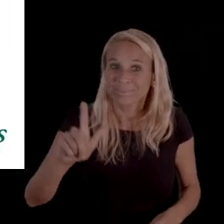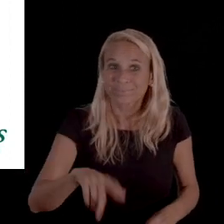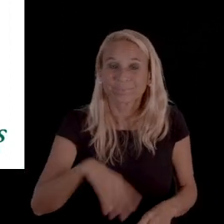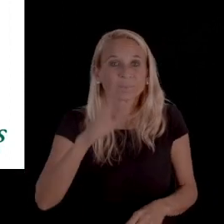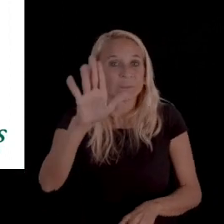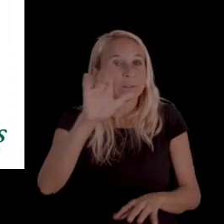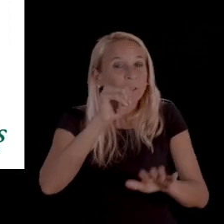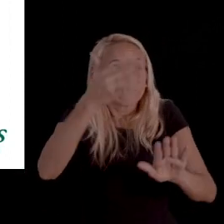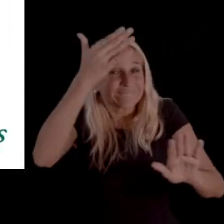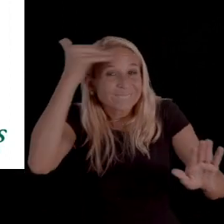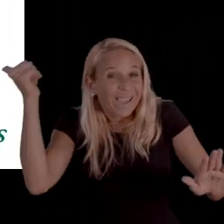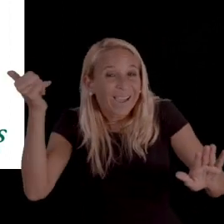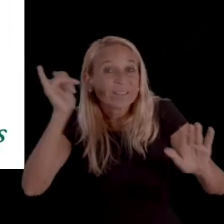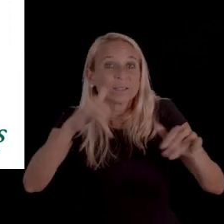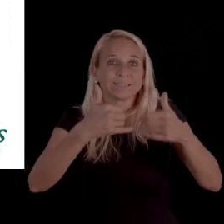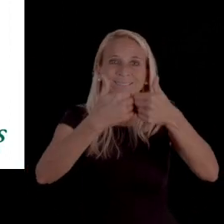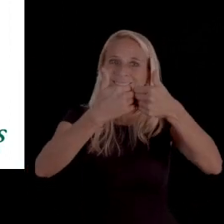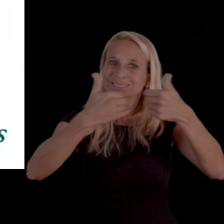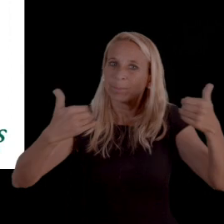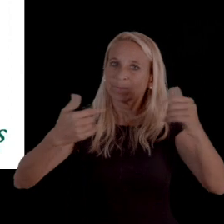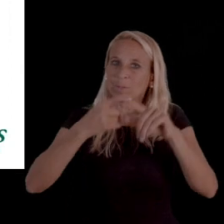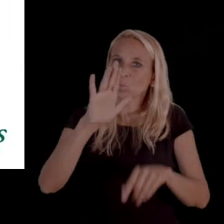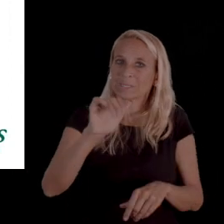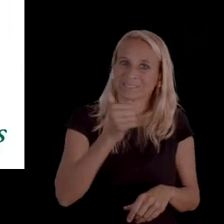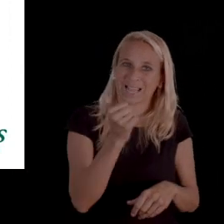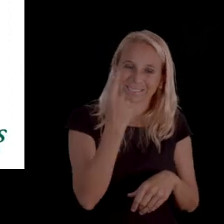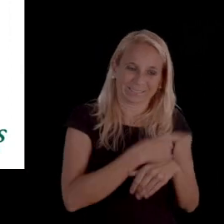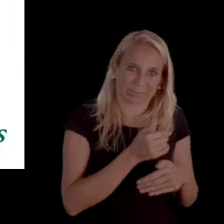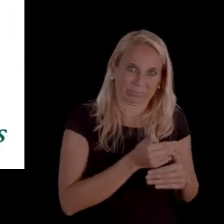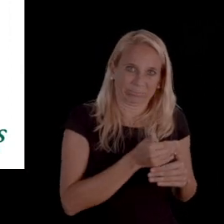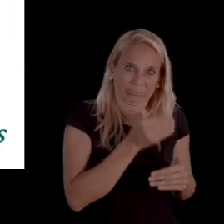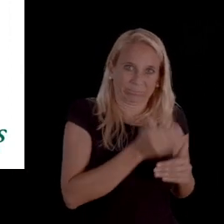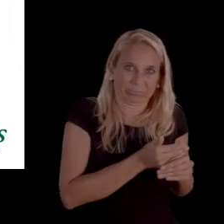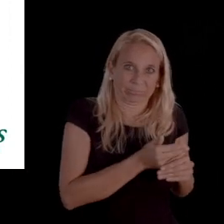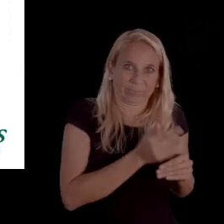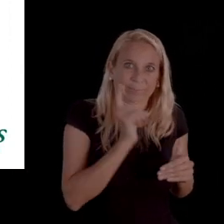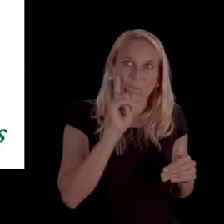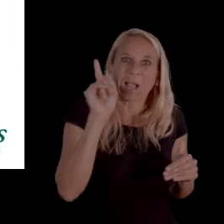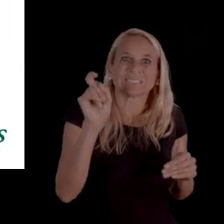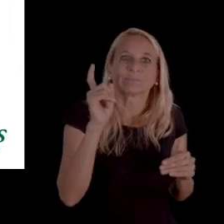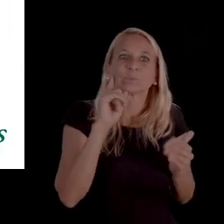And do not forget that that is still separate from your 10-day window